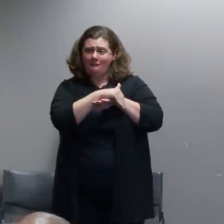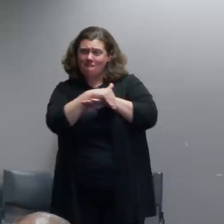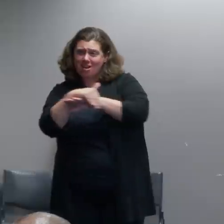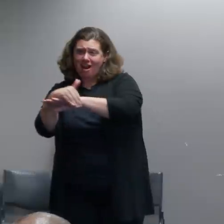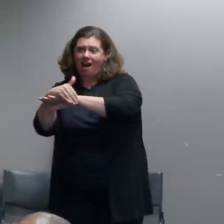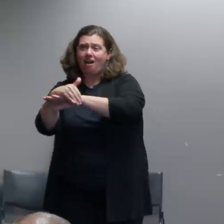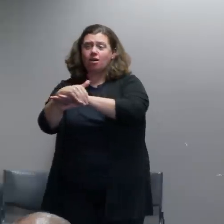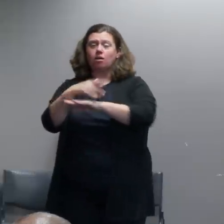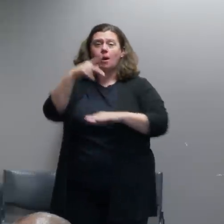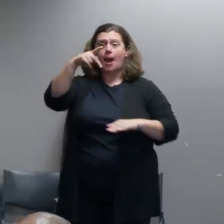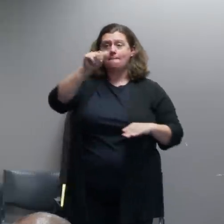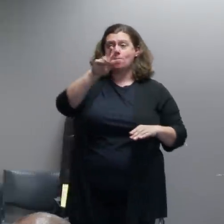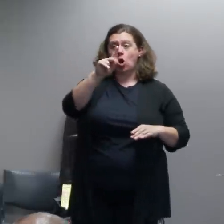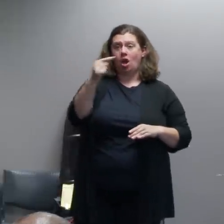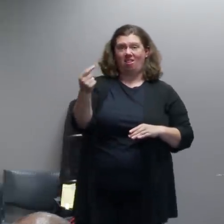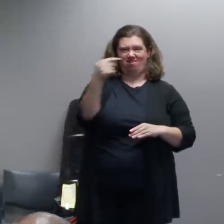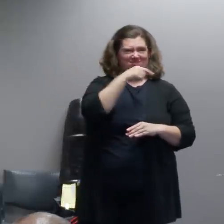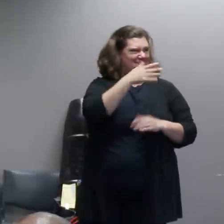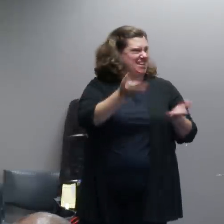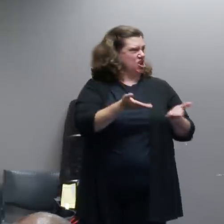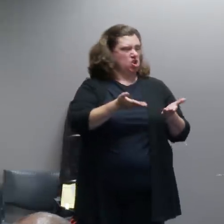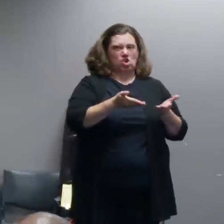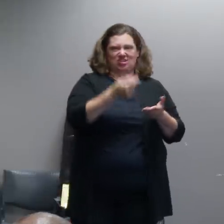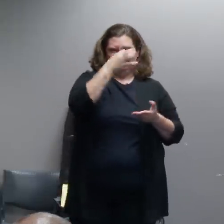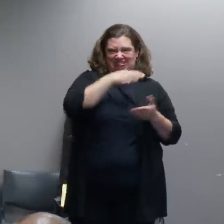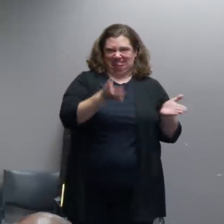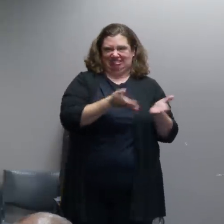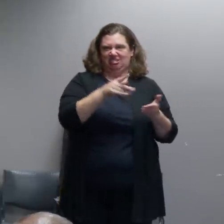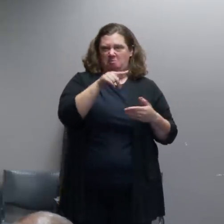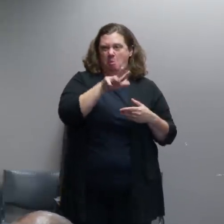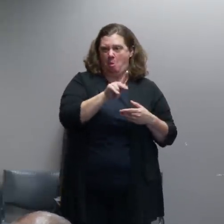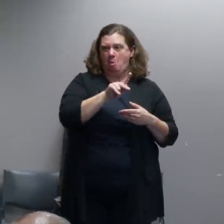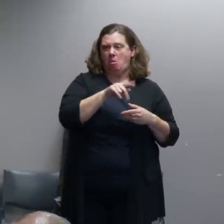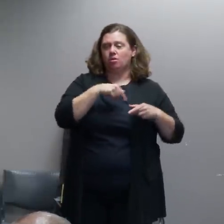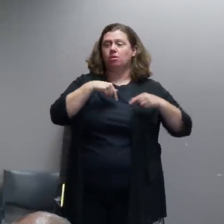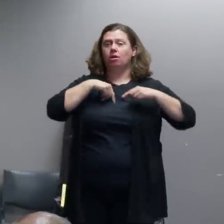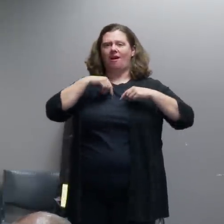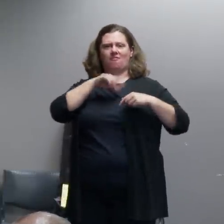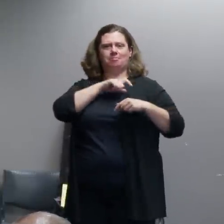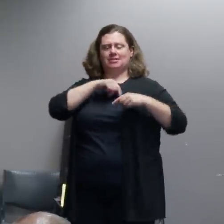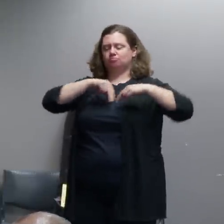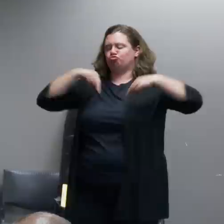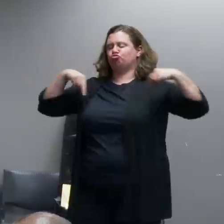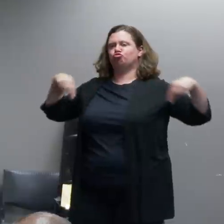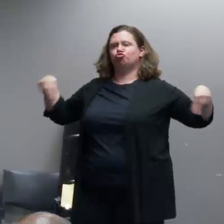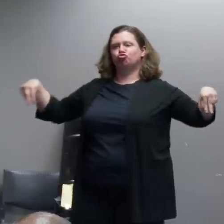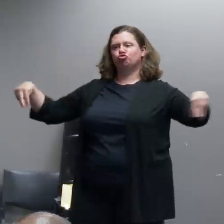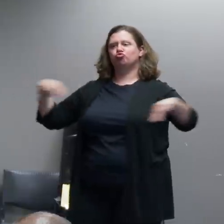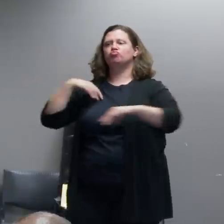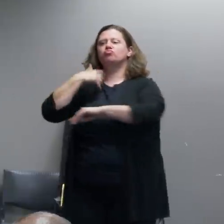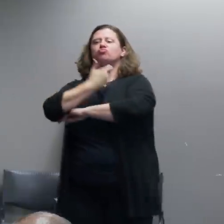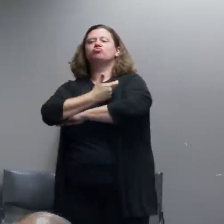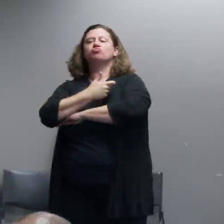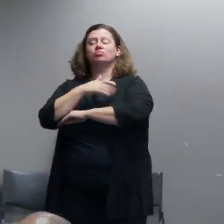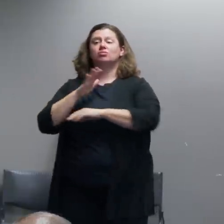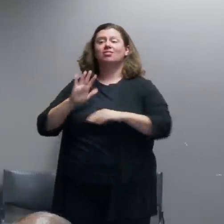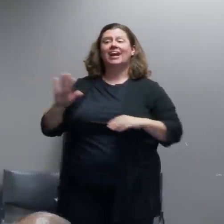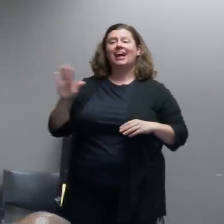we had tried just stationing officers in the park, just in in regular uniforms just to be out there as a police presence to see if that